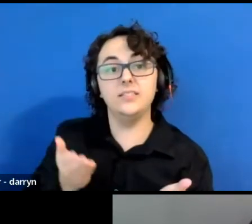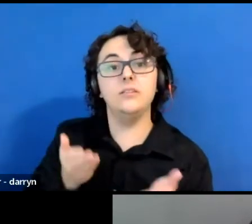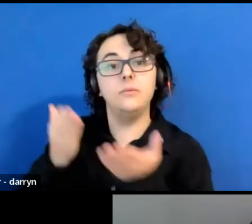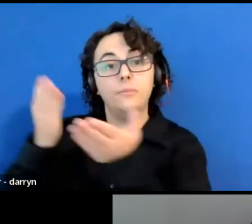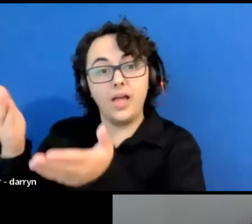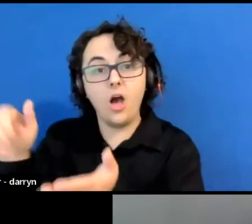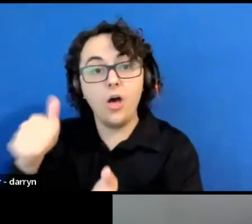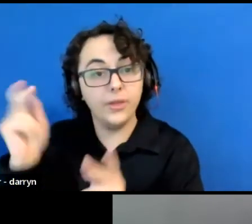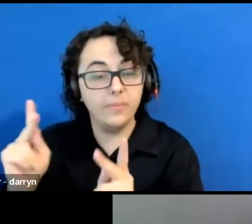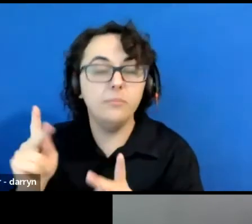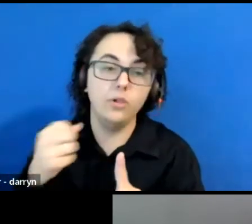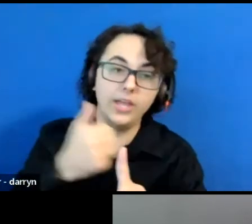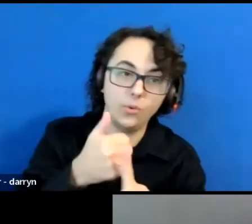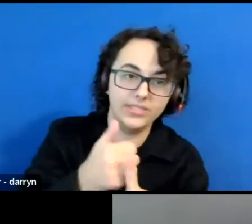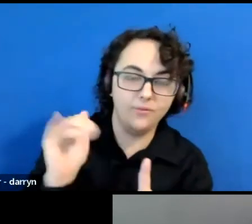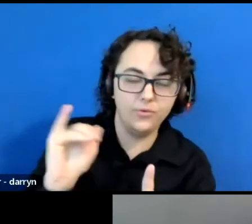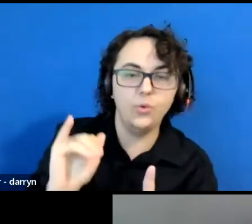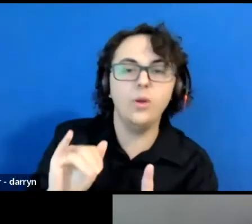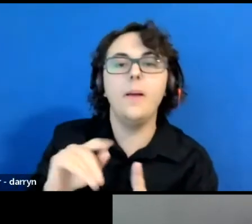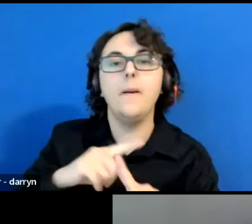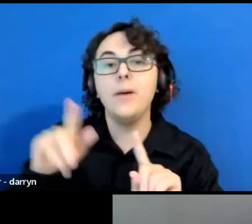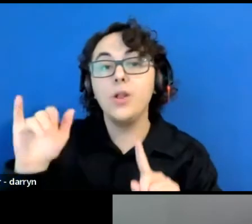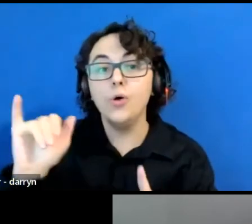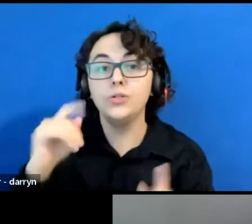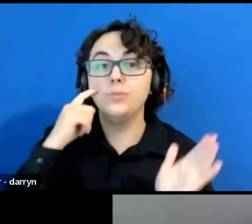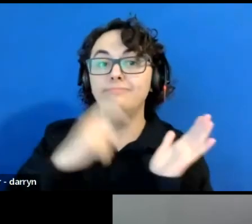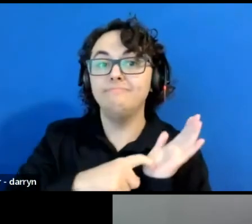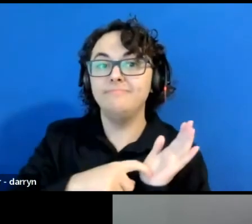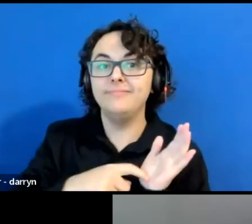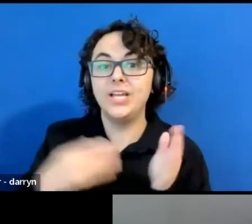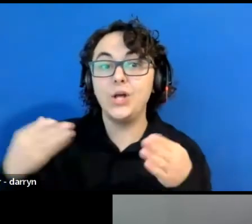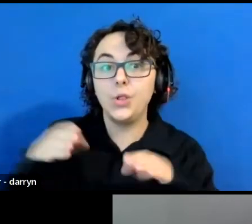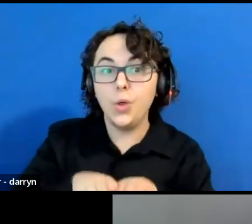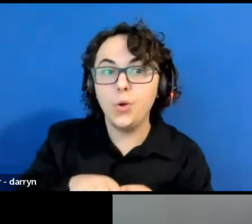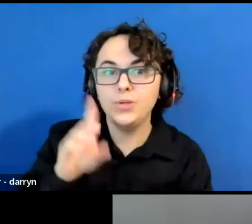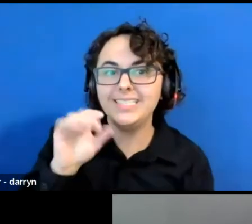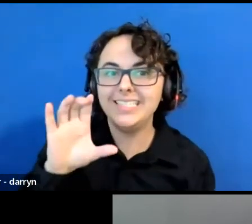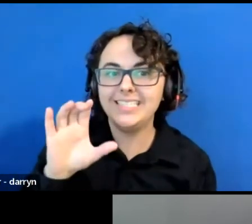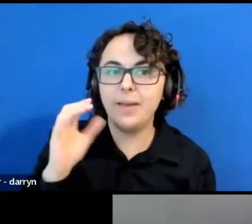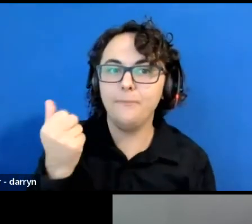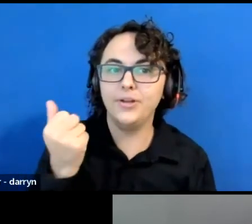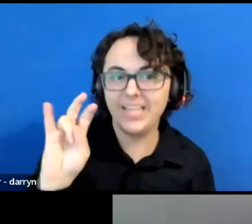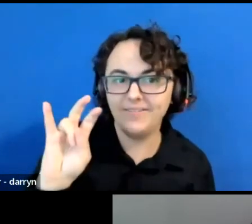but also note that the deadline is December 17th, which is next Friday.